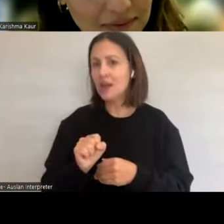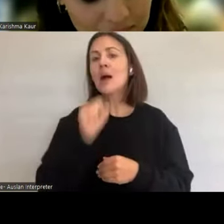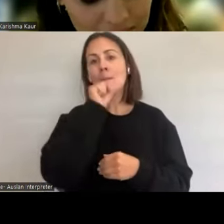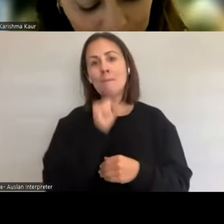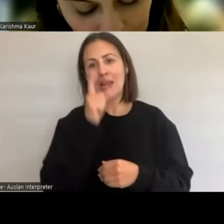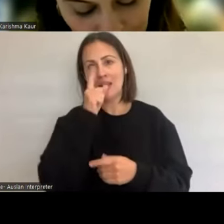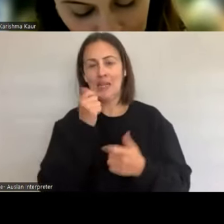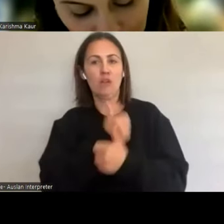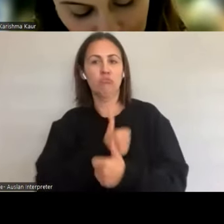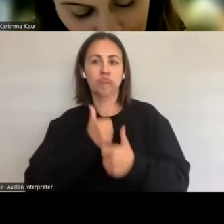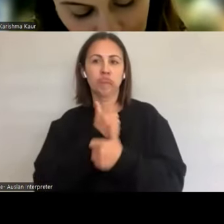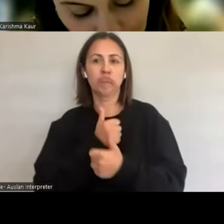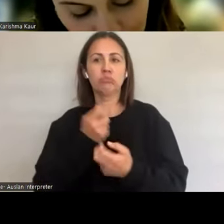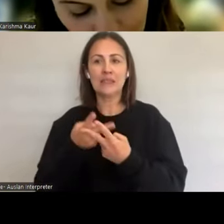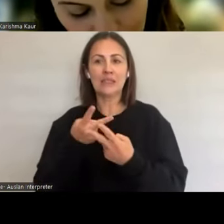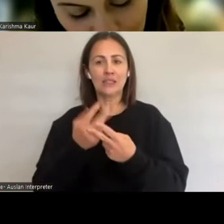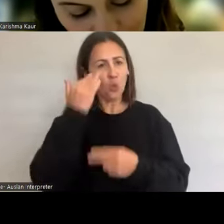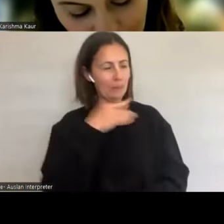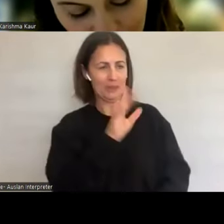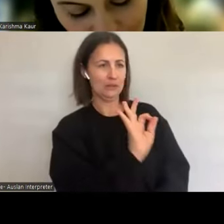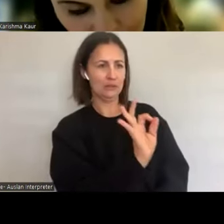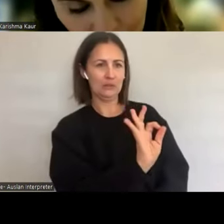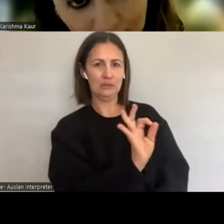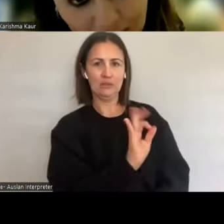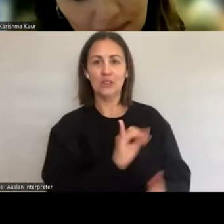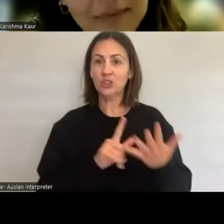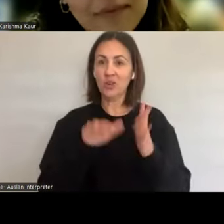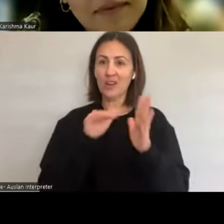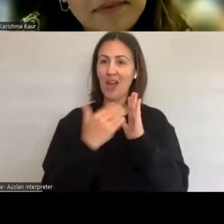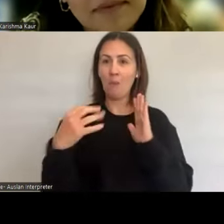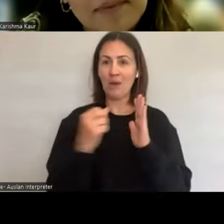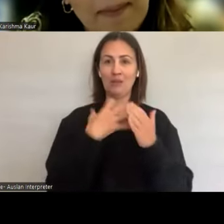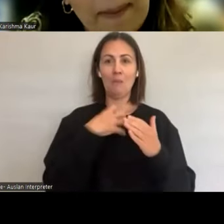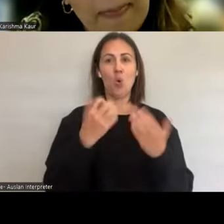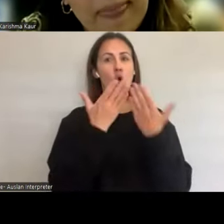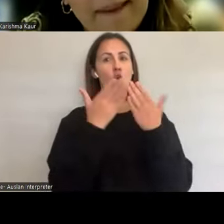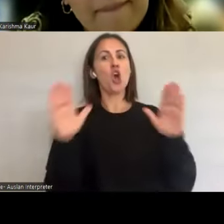and the sixtys, you know, thinking to where we're at today, a reflection on where we've